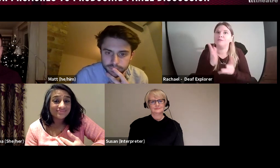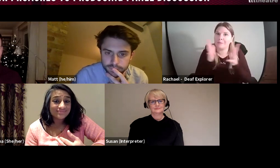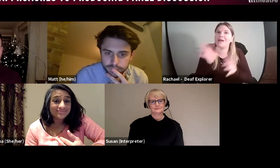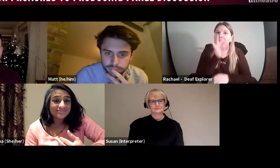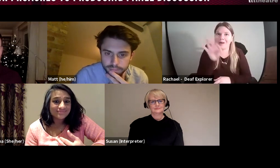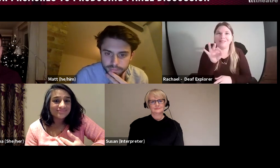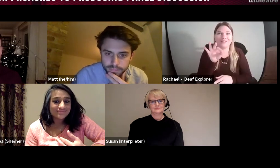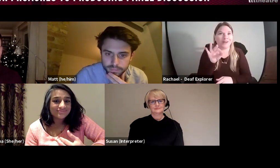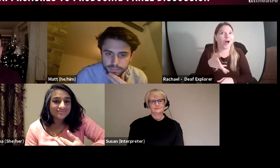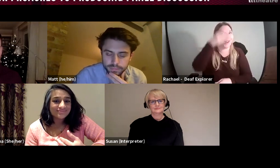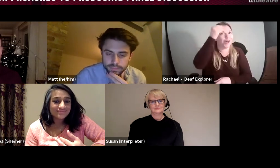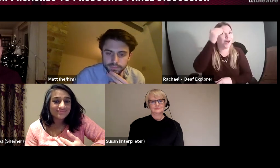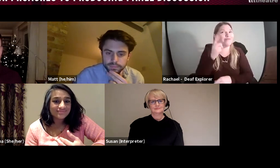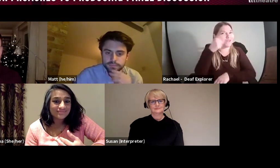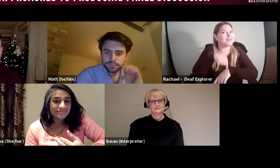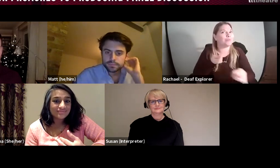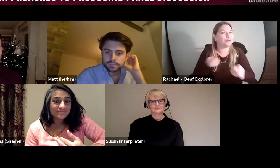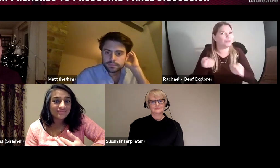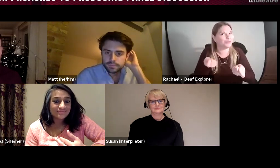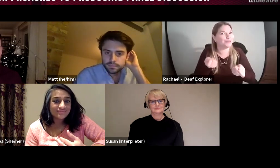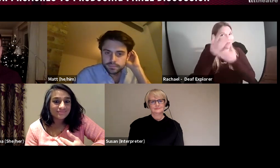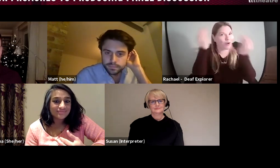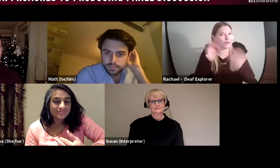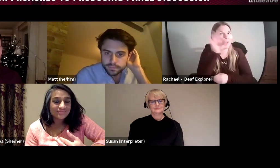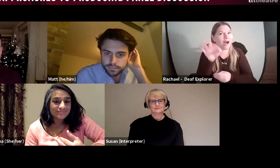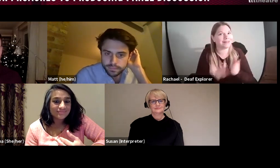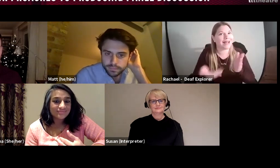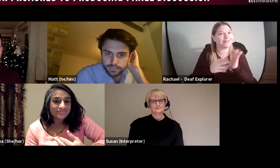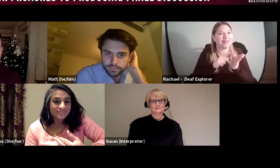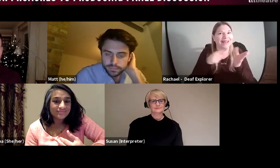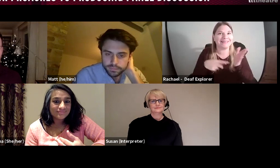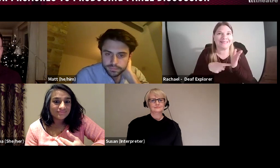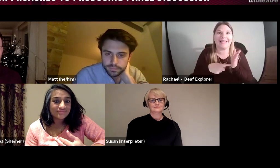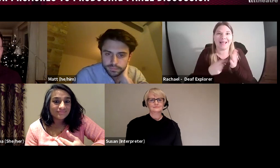quote and then you think is it VAT on top or not? And that is a huge question I learnt,